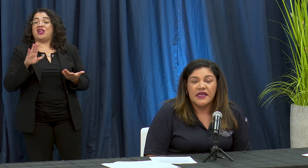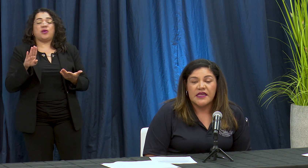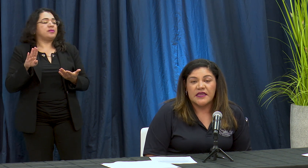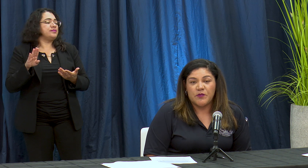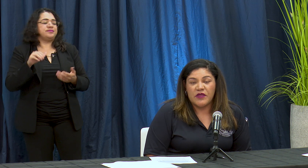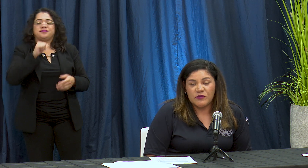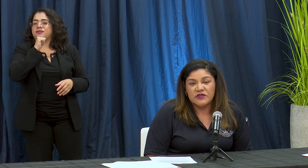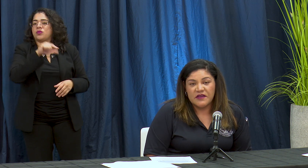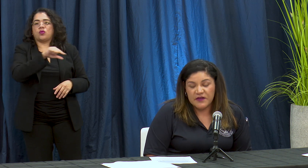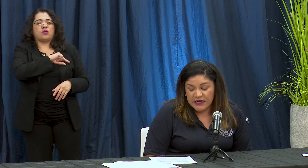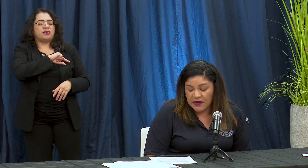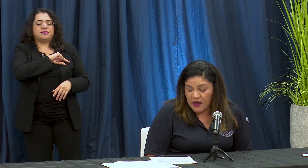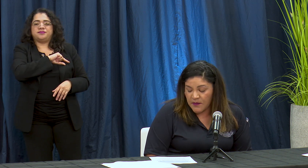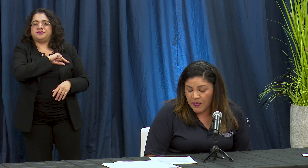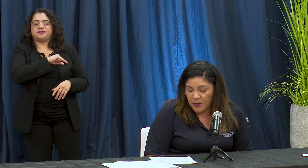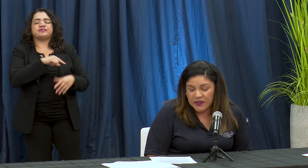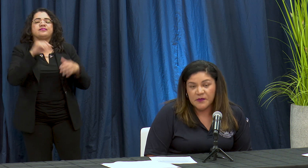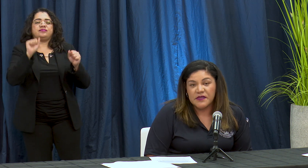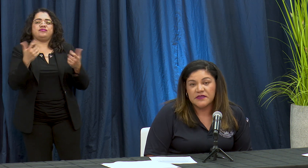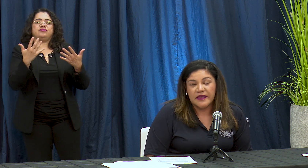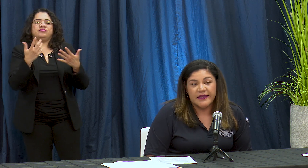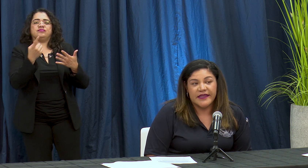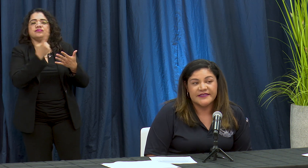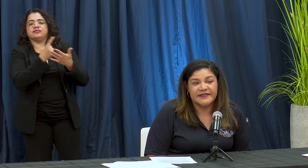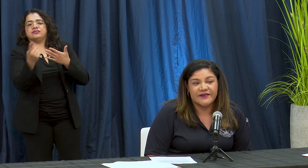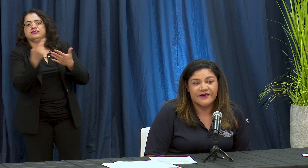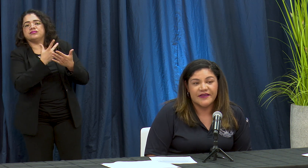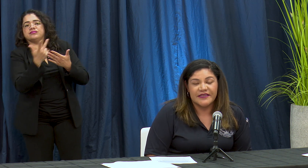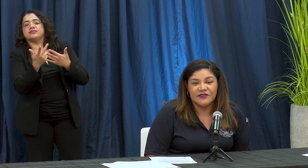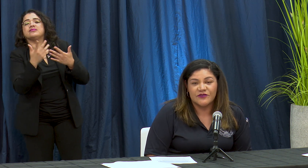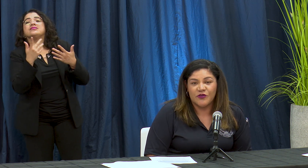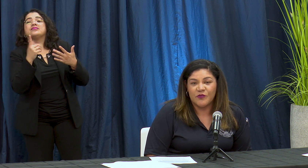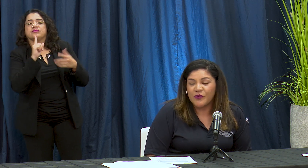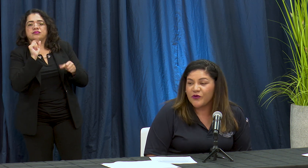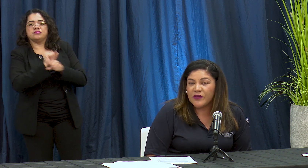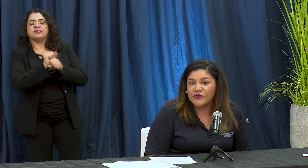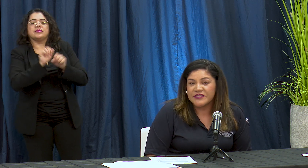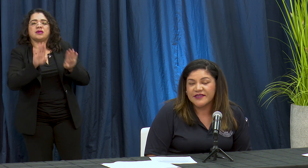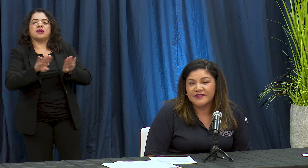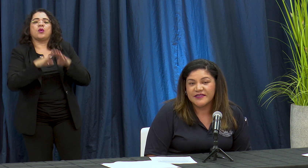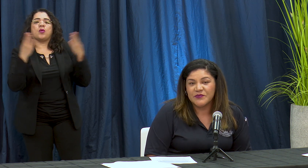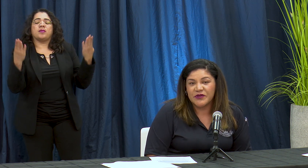podamos rehab rear completamente esto esto todo por Oh a muchas gracias por